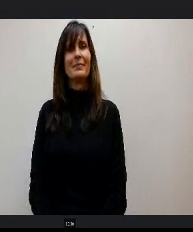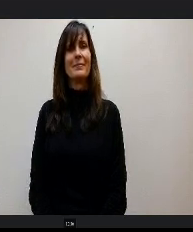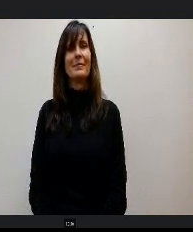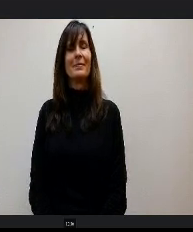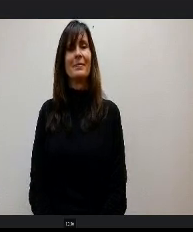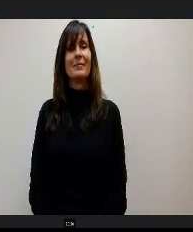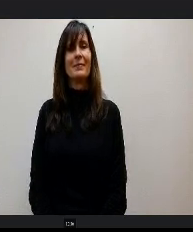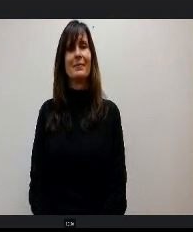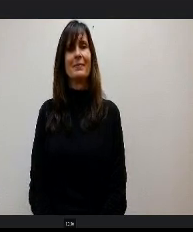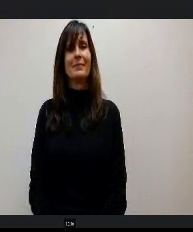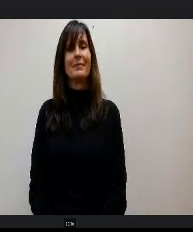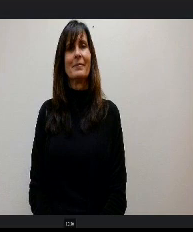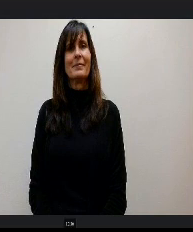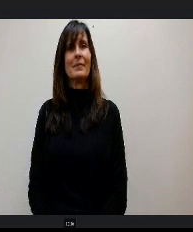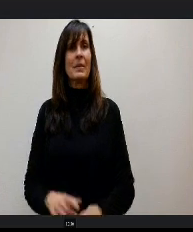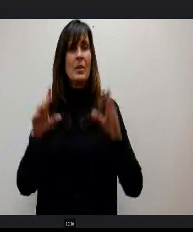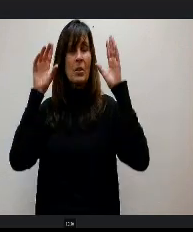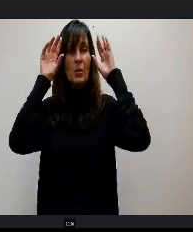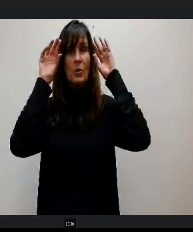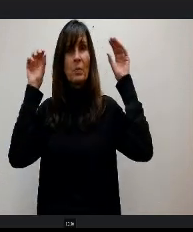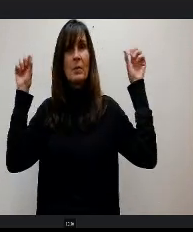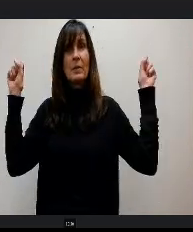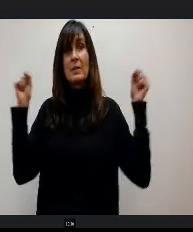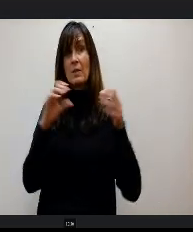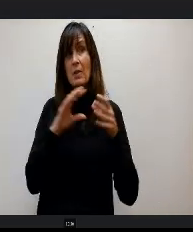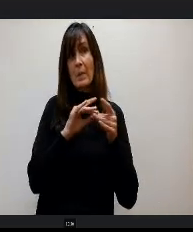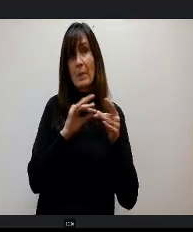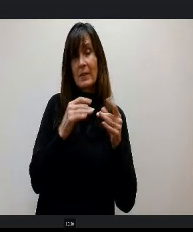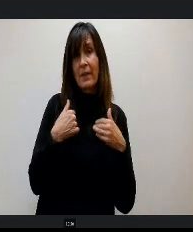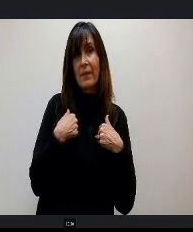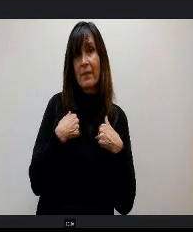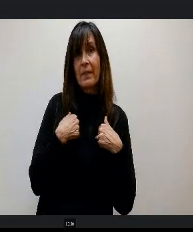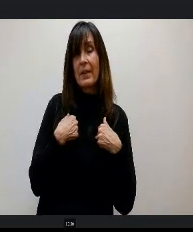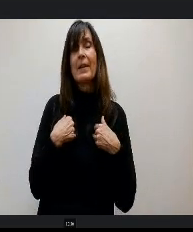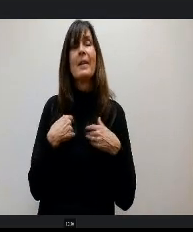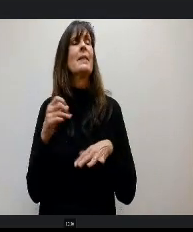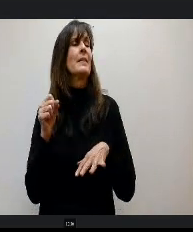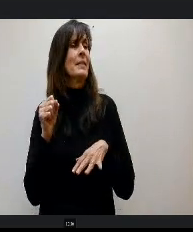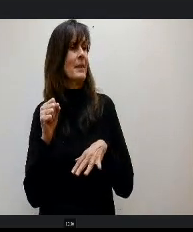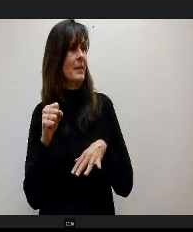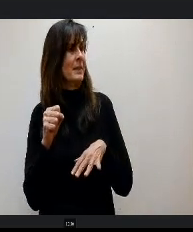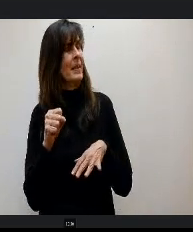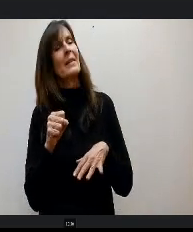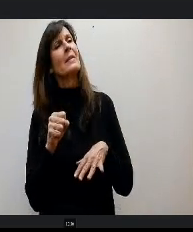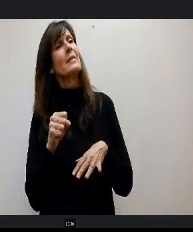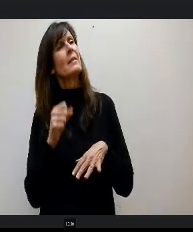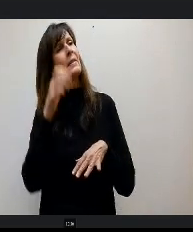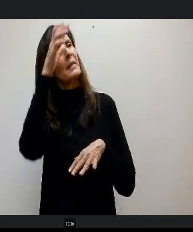Superintendent comments yes. So Mr. Smart, would you like to come to the mic, I think